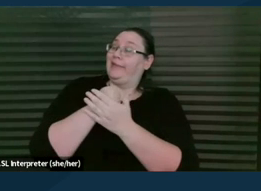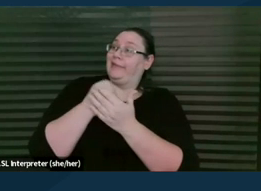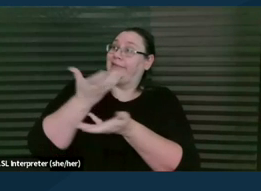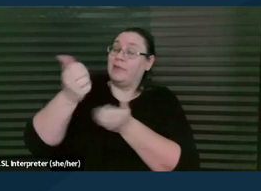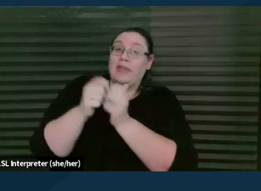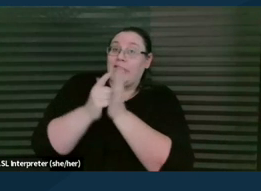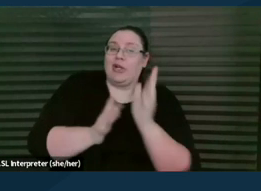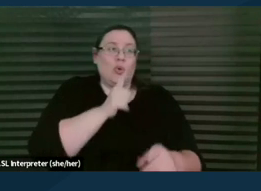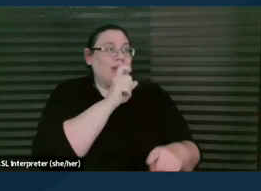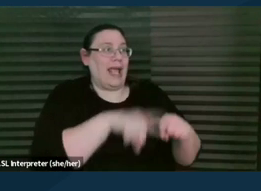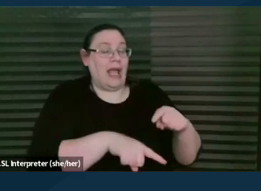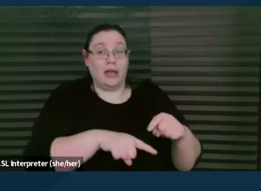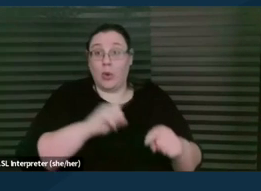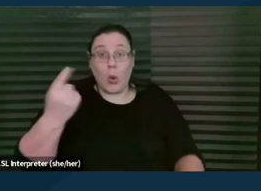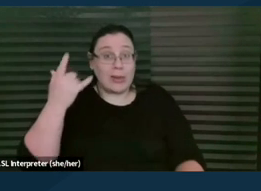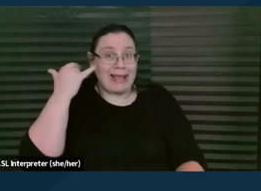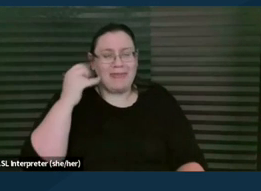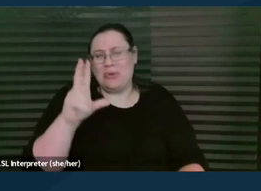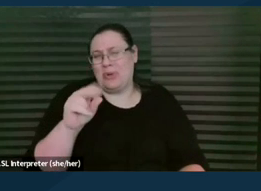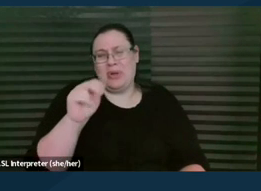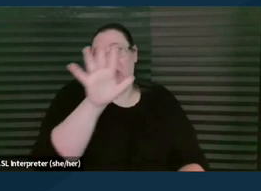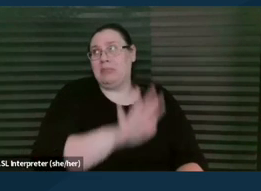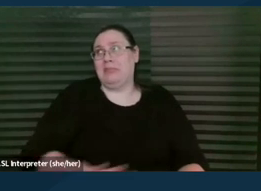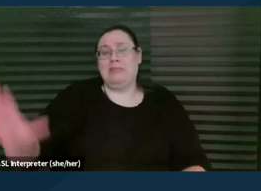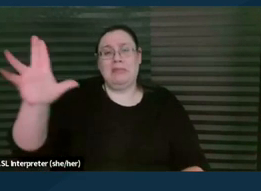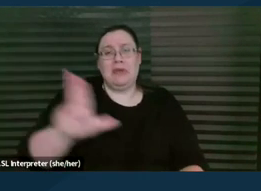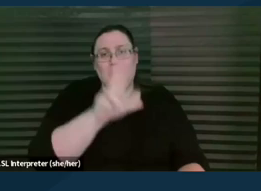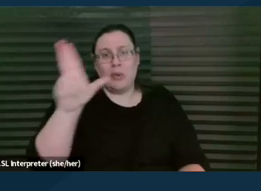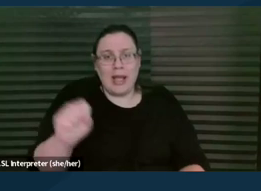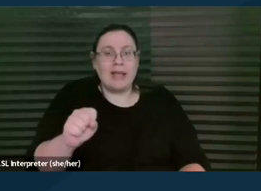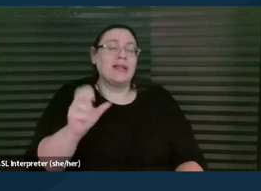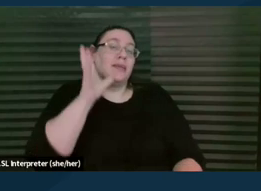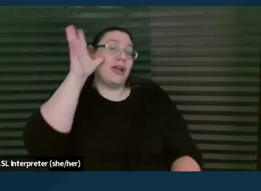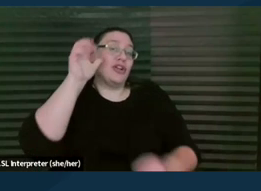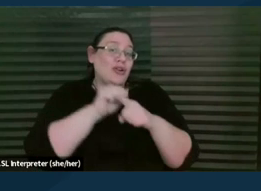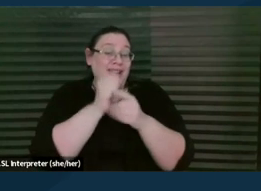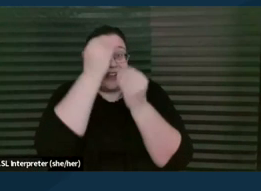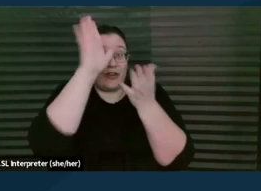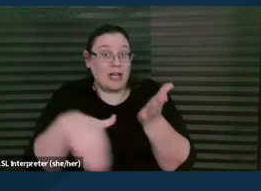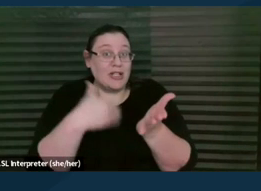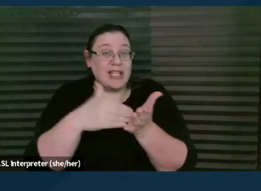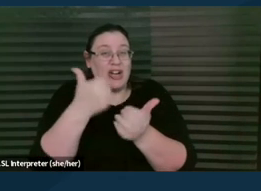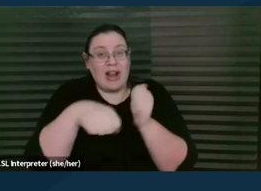this is, you know, across the country. There's a Parent Training and Information Center in every state and territory in this country.